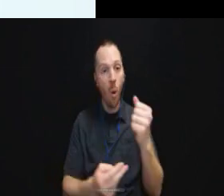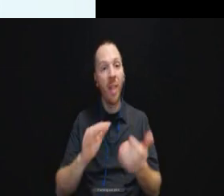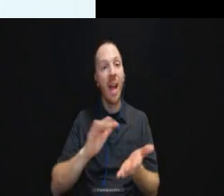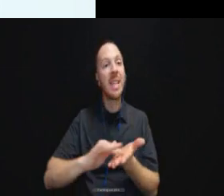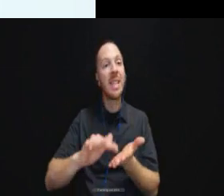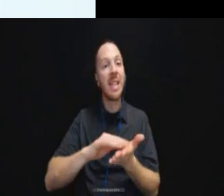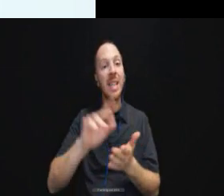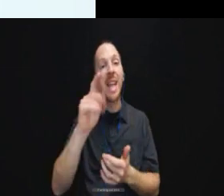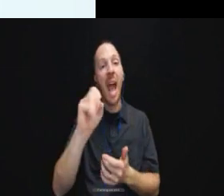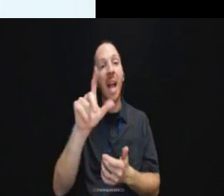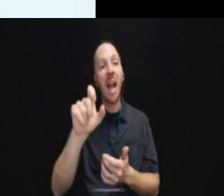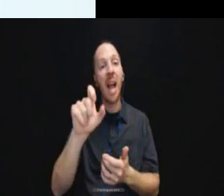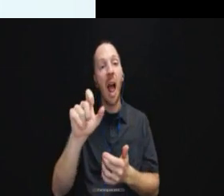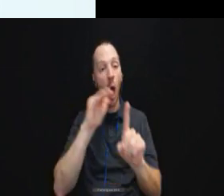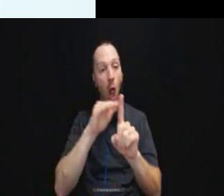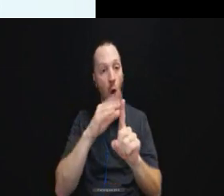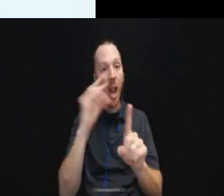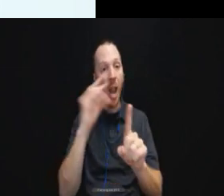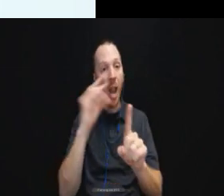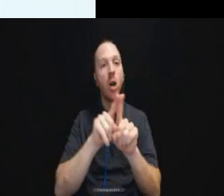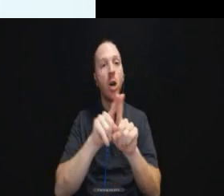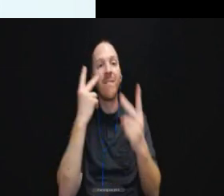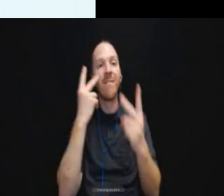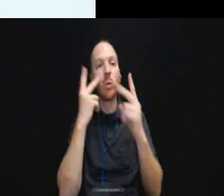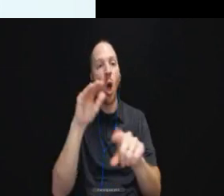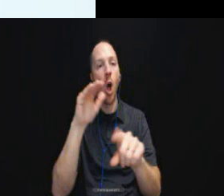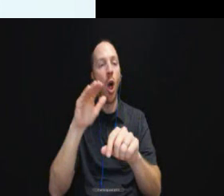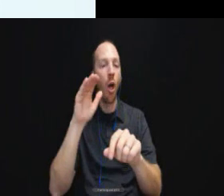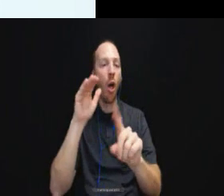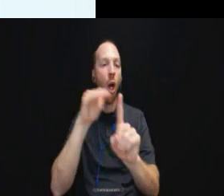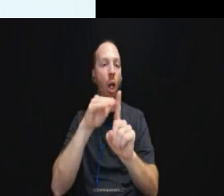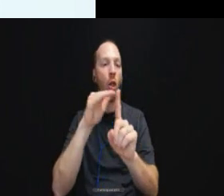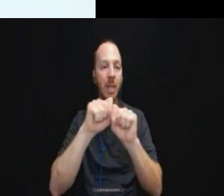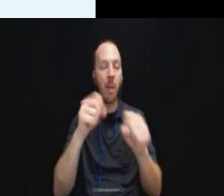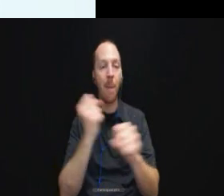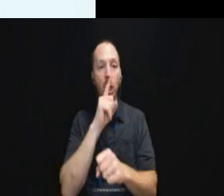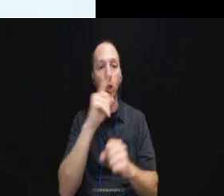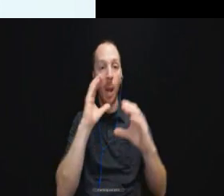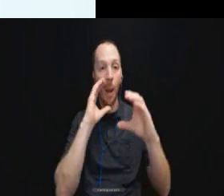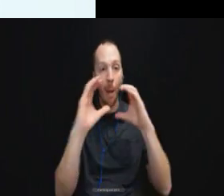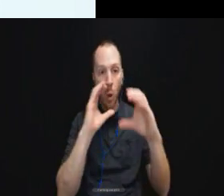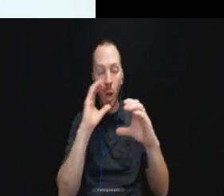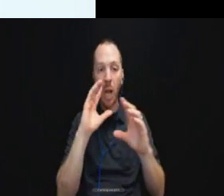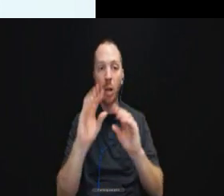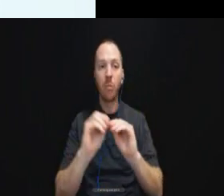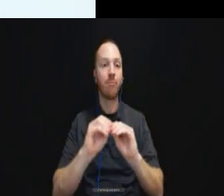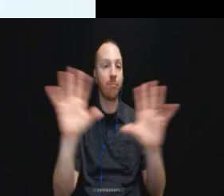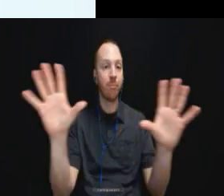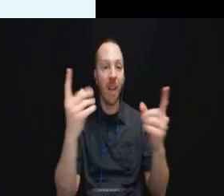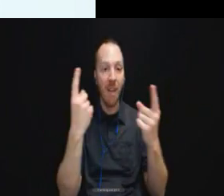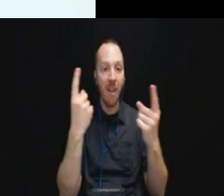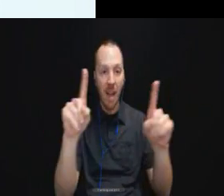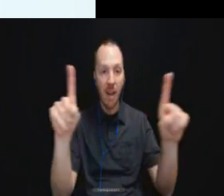and visual alert systems. Just a couple of tips.